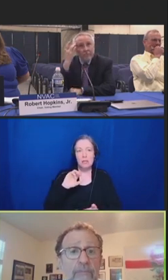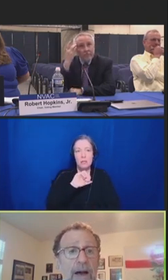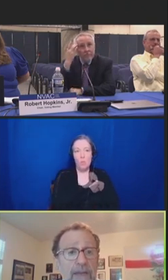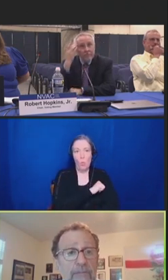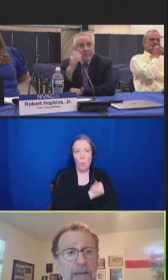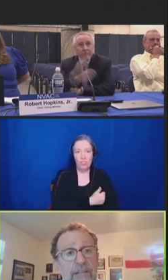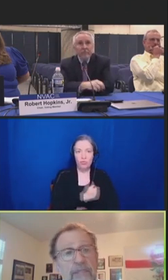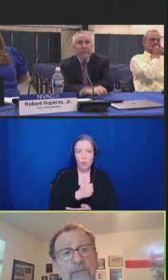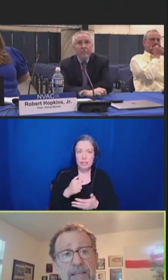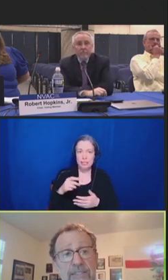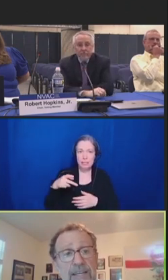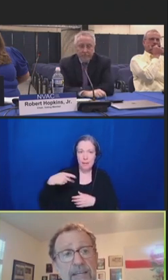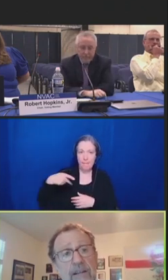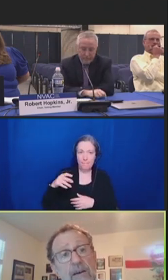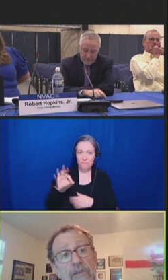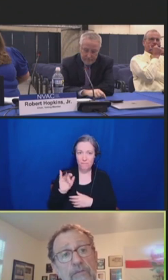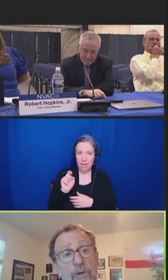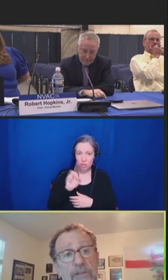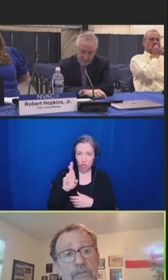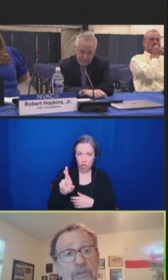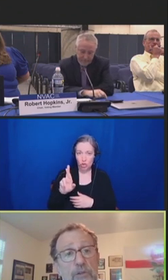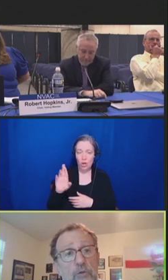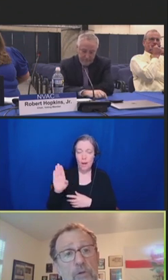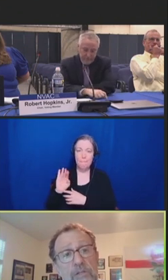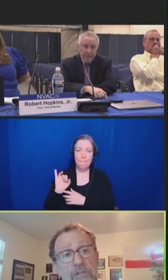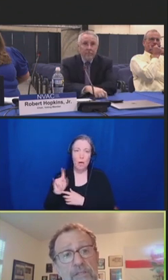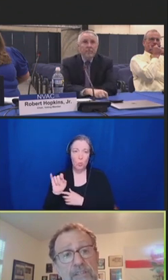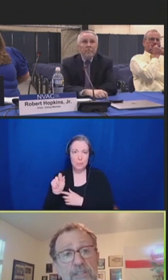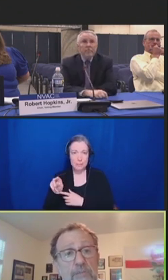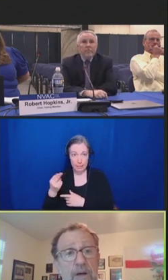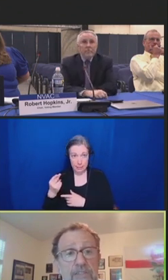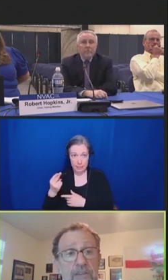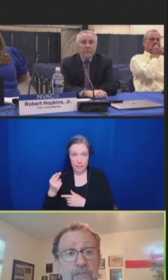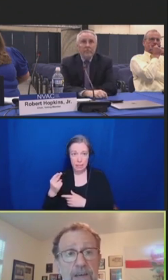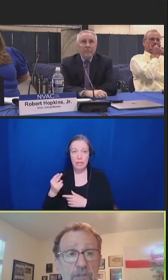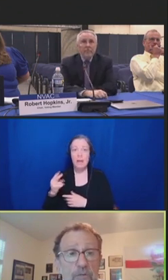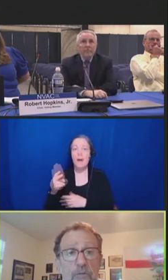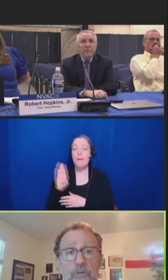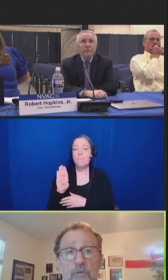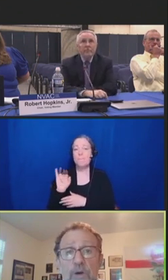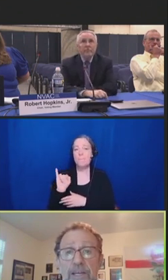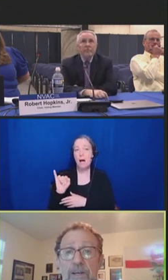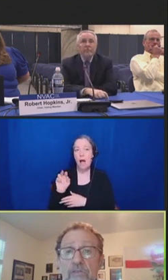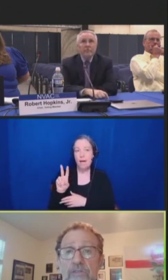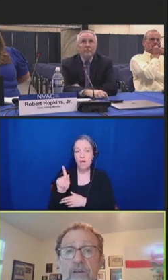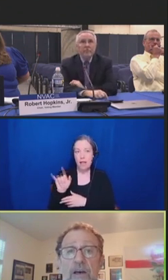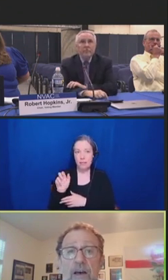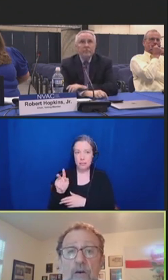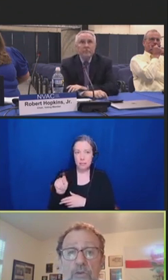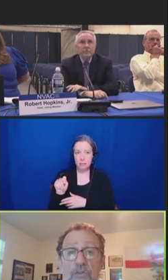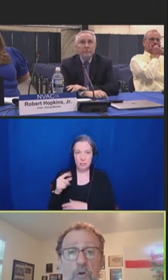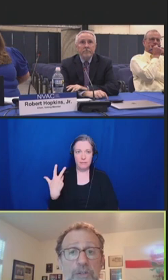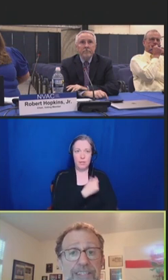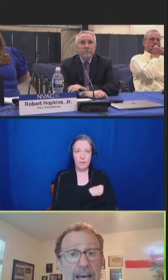bivalent vaccine for individuals 6 months of age through 4 years with certain types